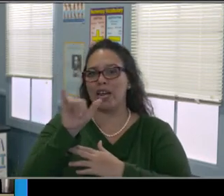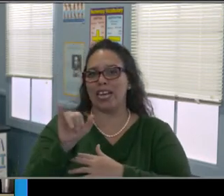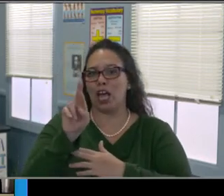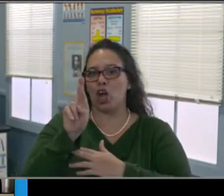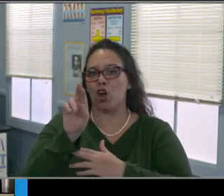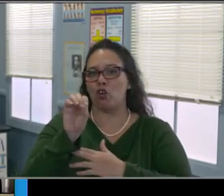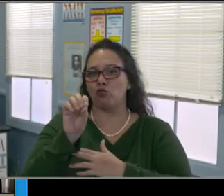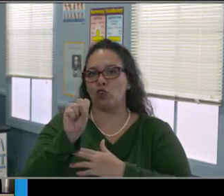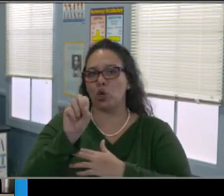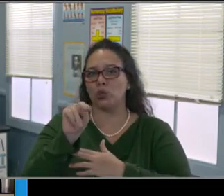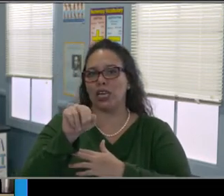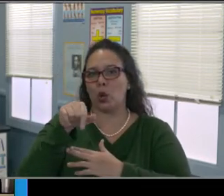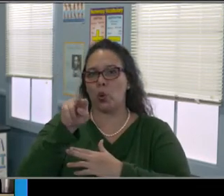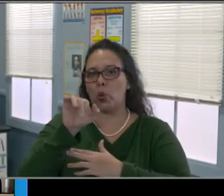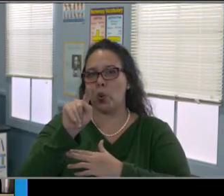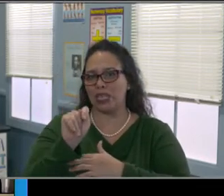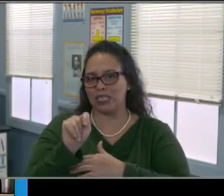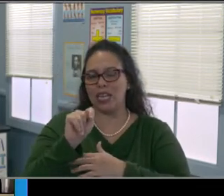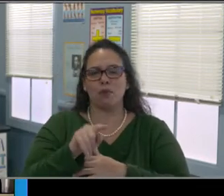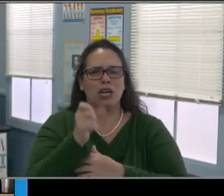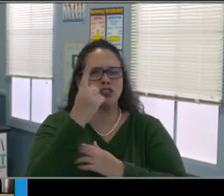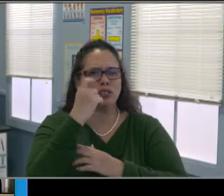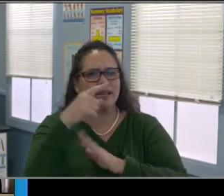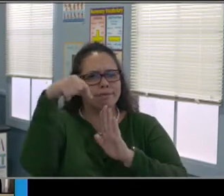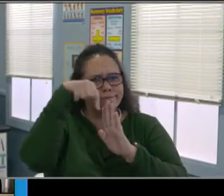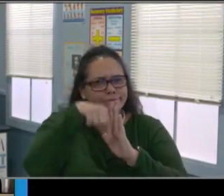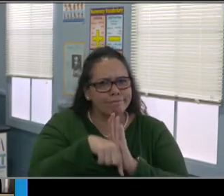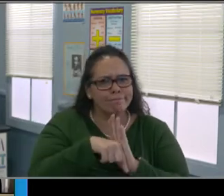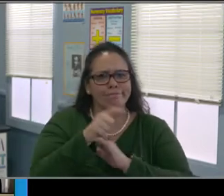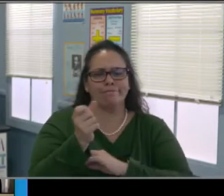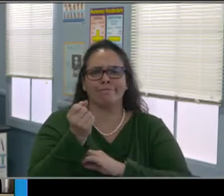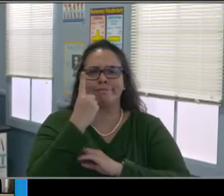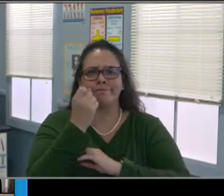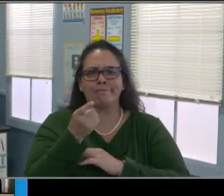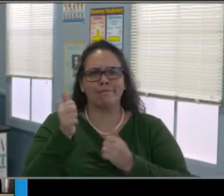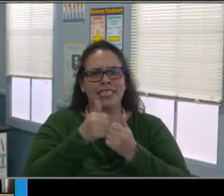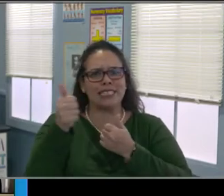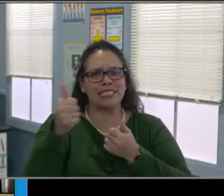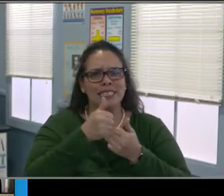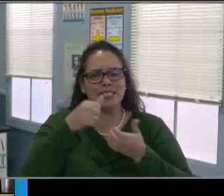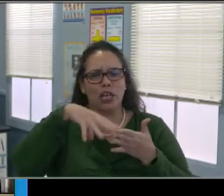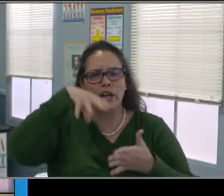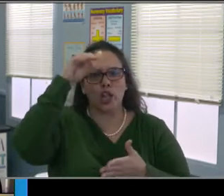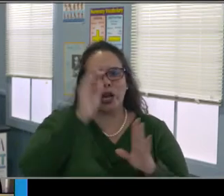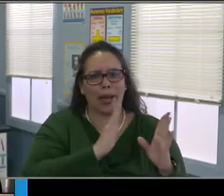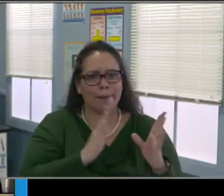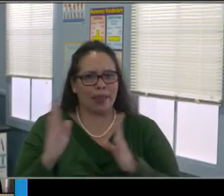in this process. And I'd like to just share a few steps for parents